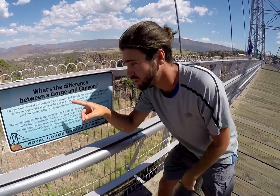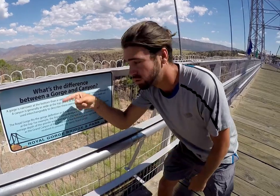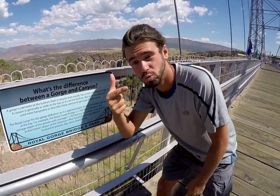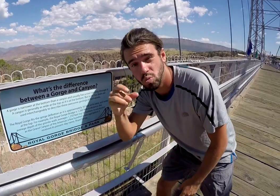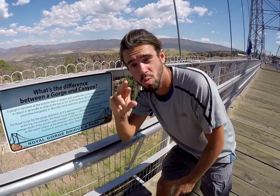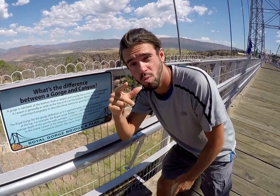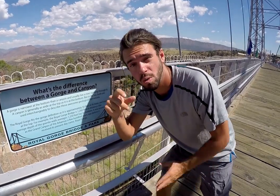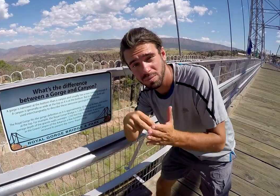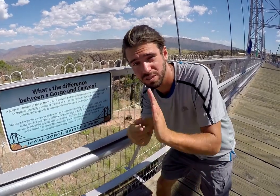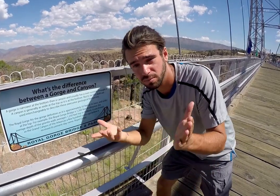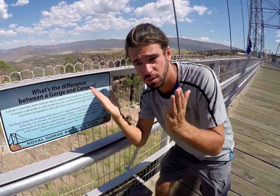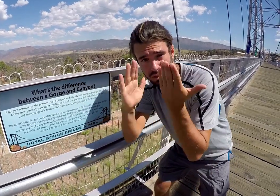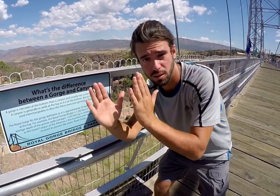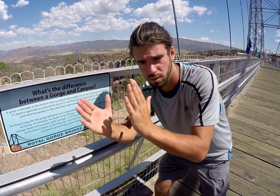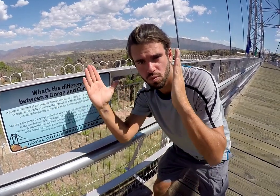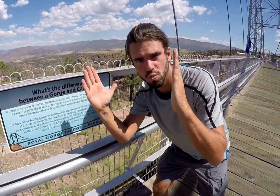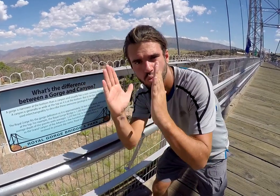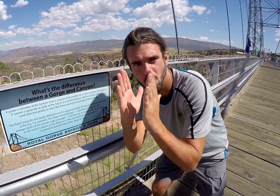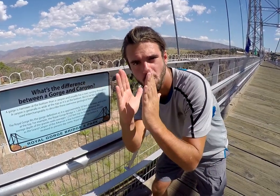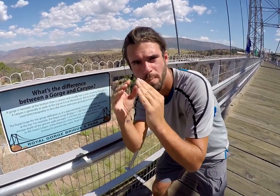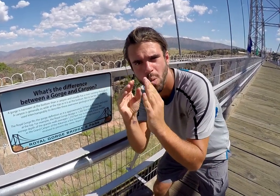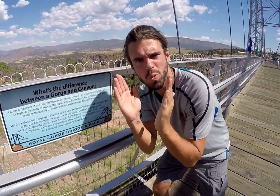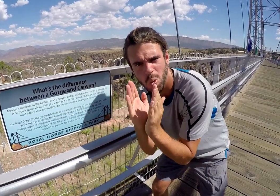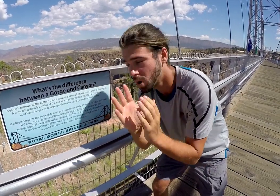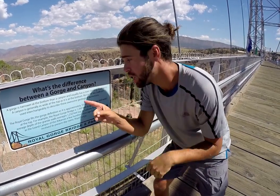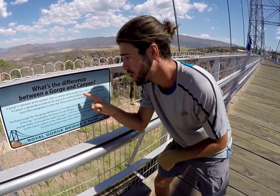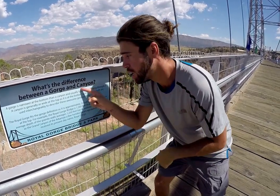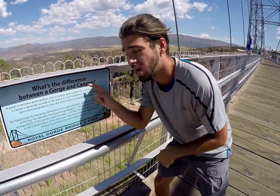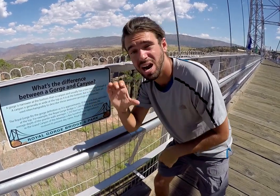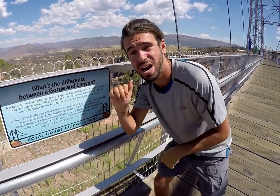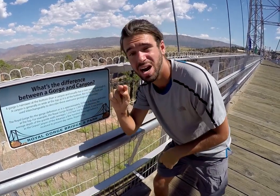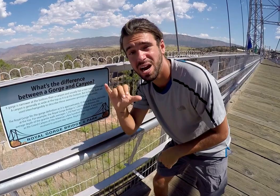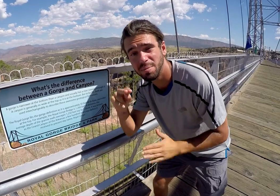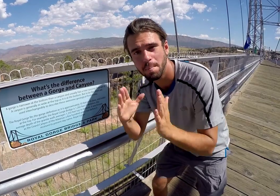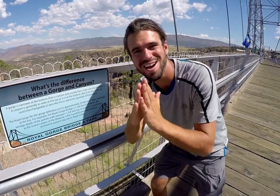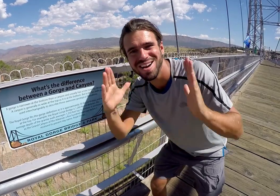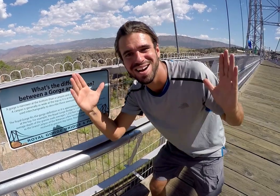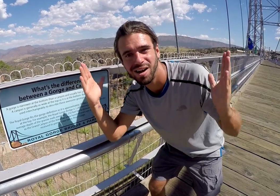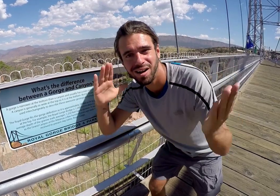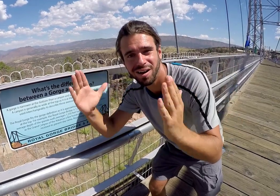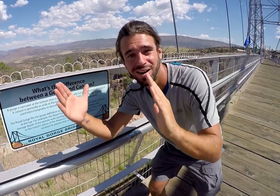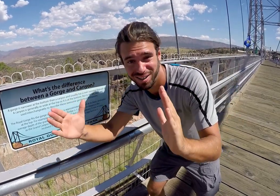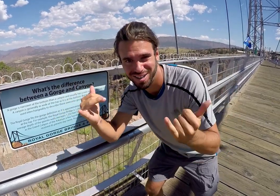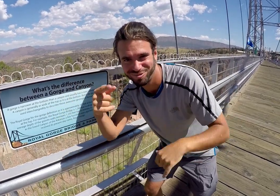Gorge means too narrow. Canyon means widely.